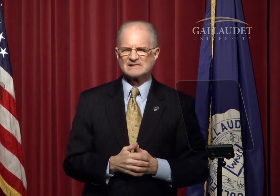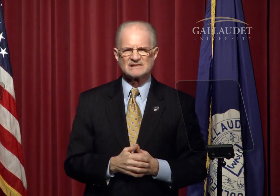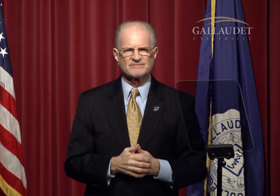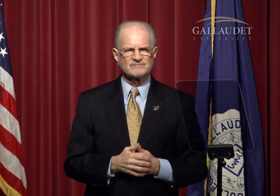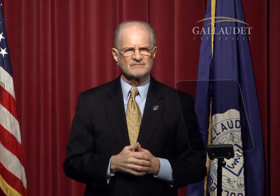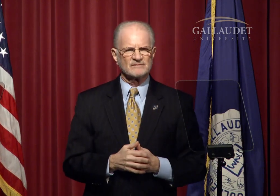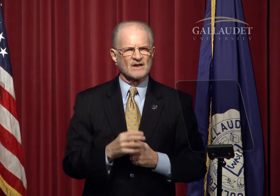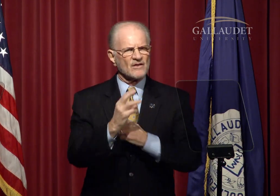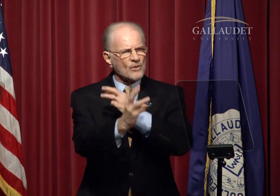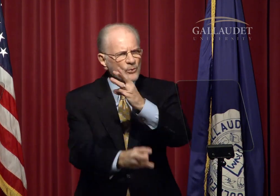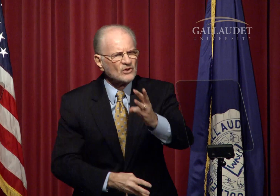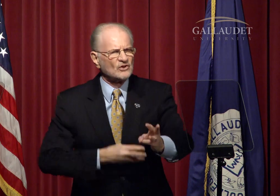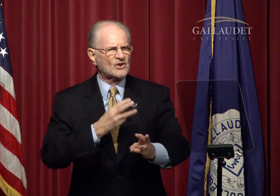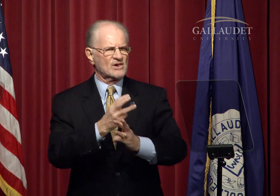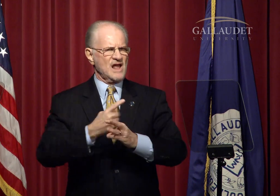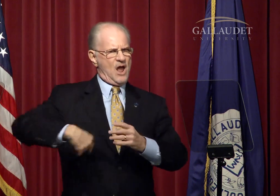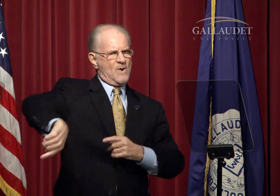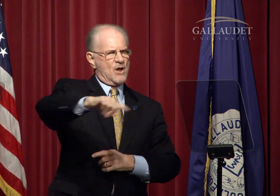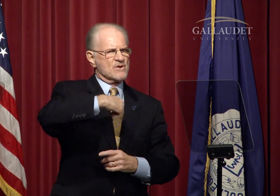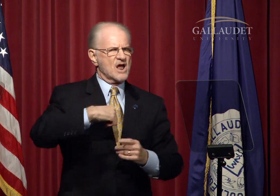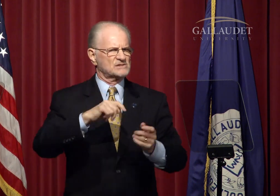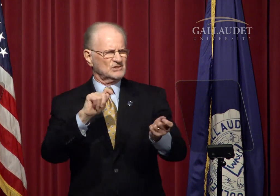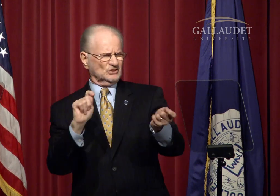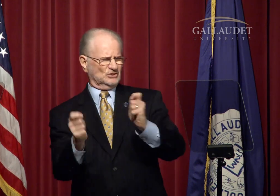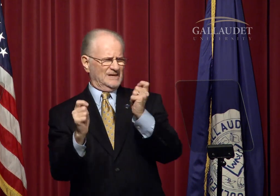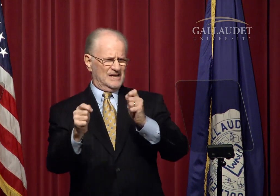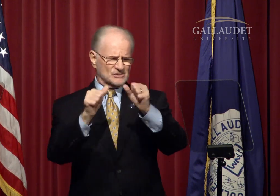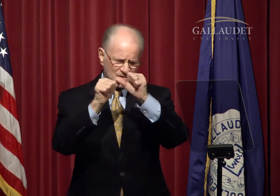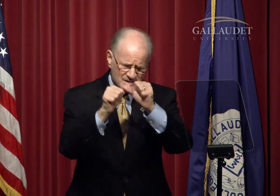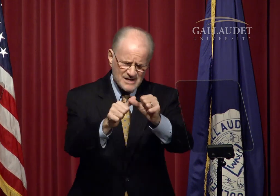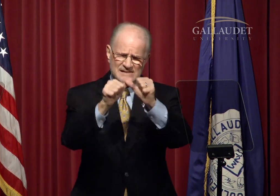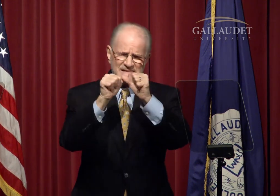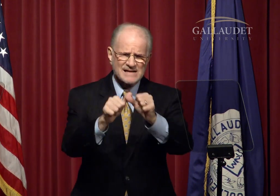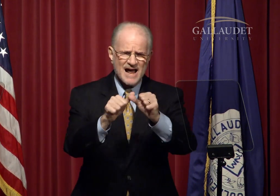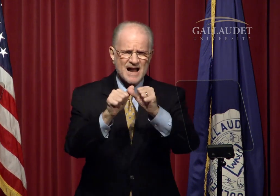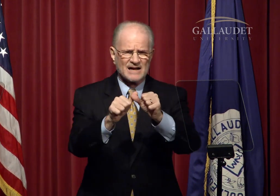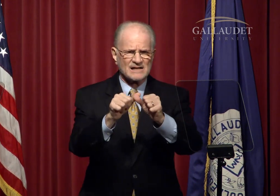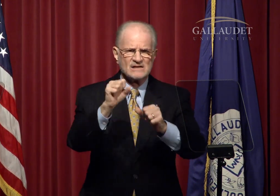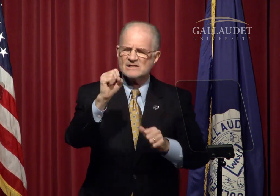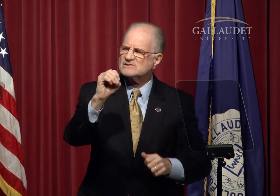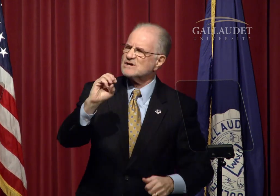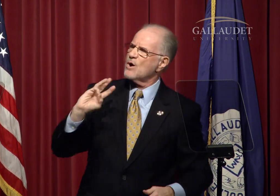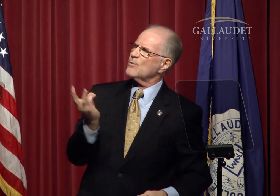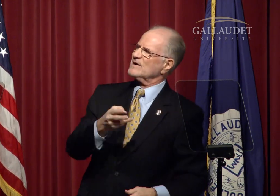and our efficiency. The world around us changes constantly